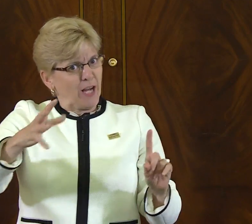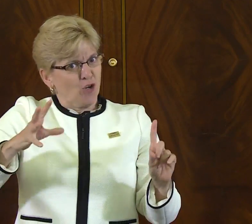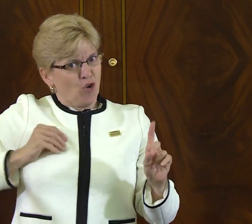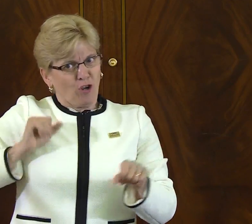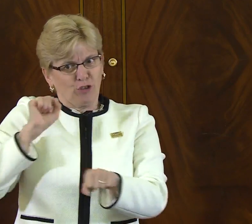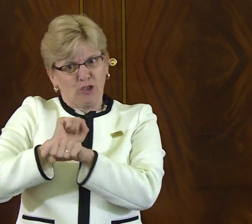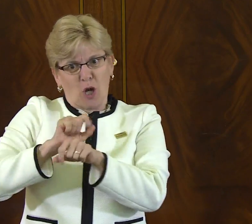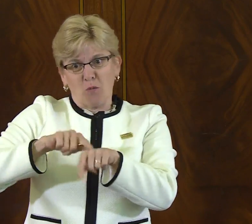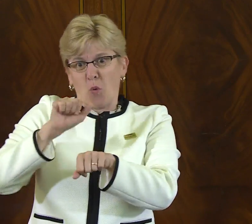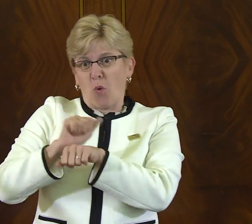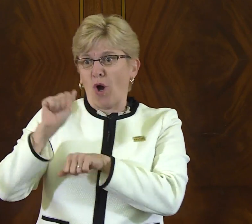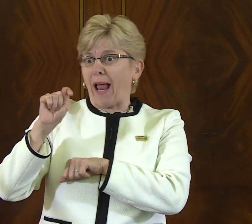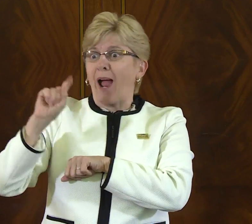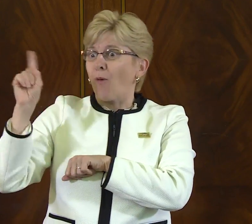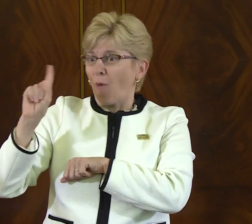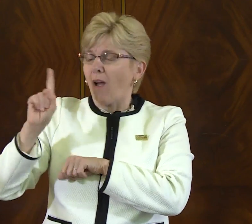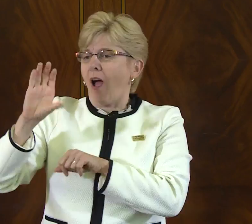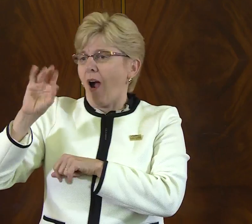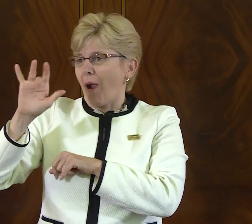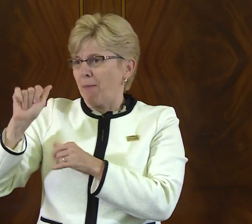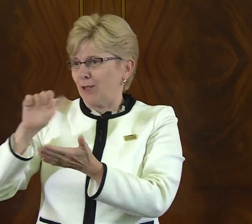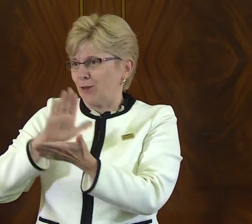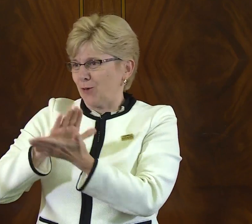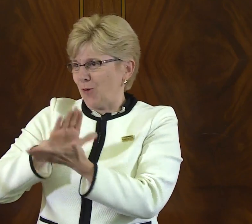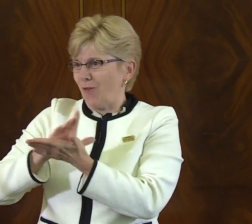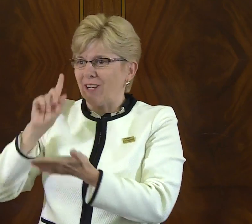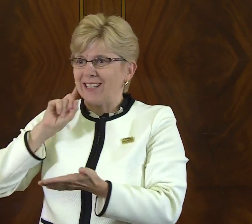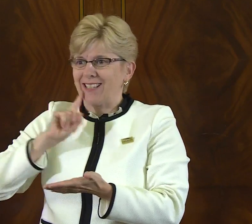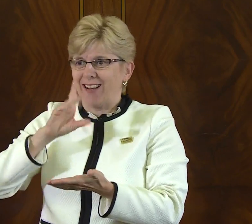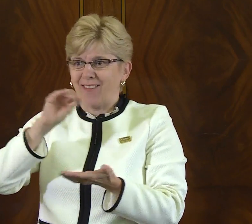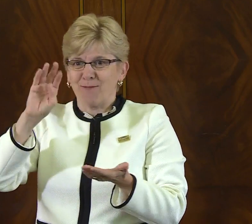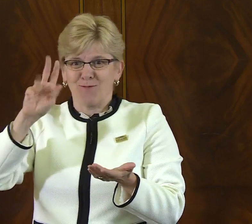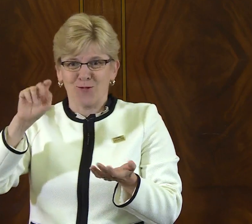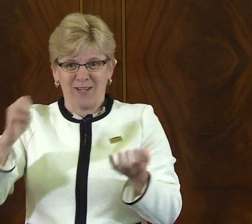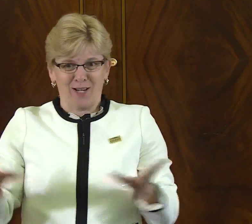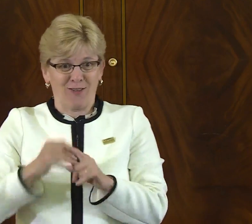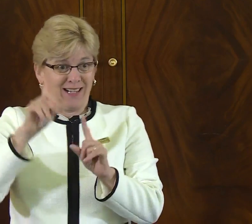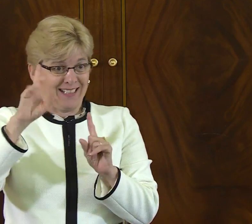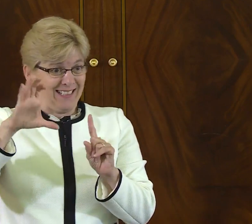opportunities to get a college education, and he worked